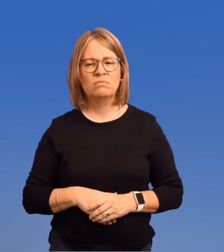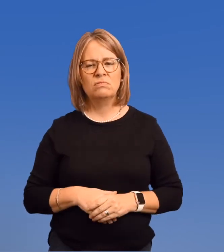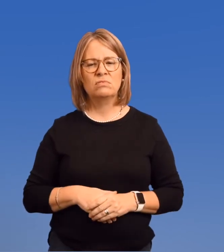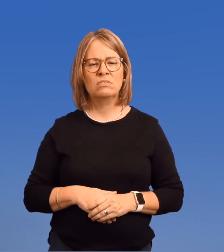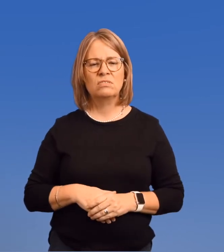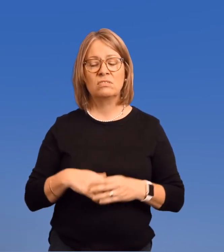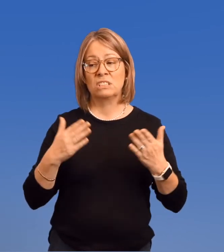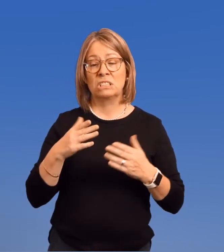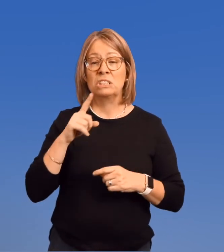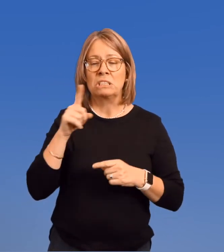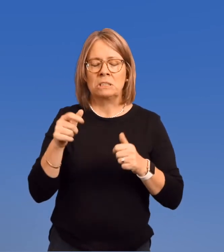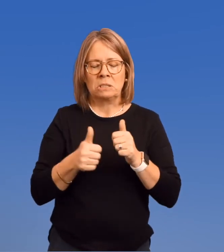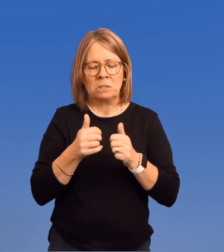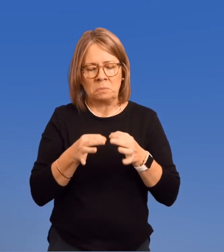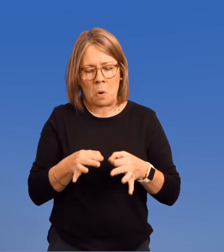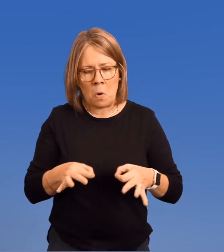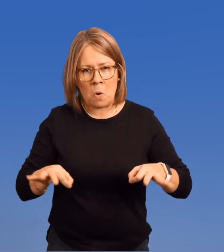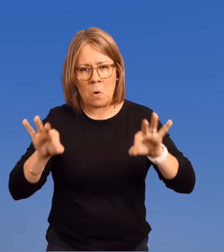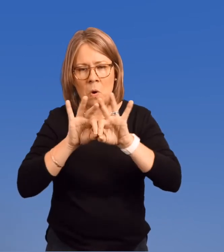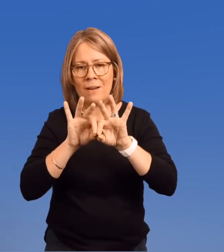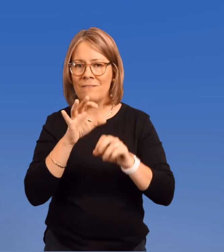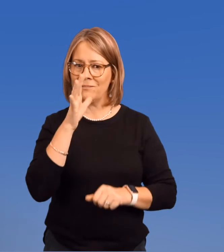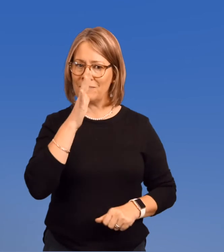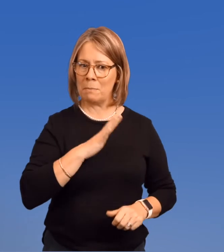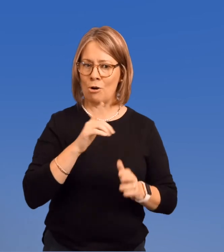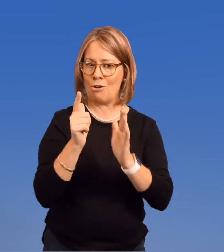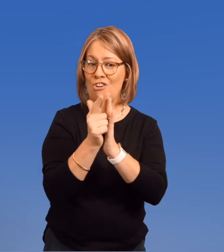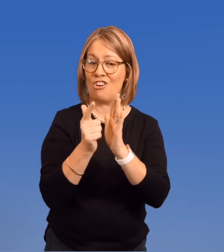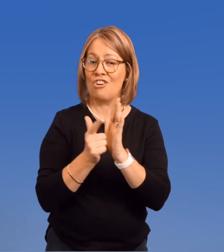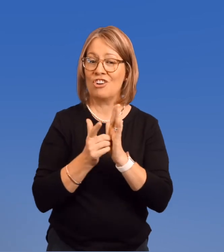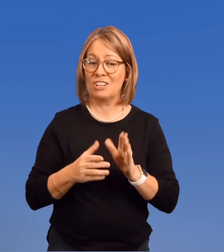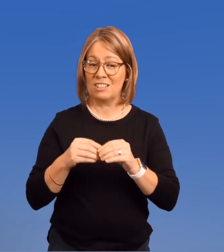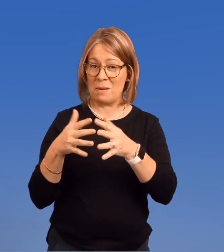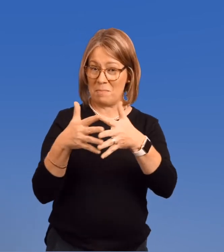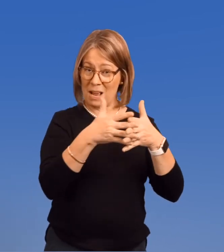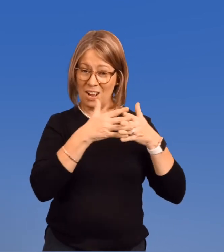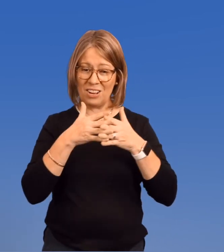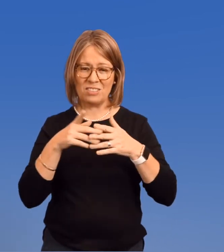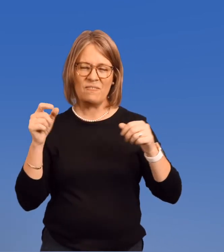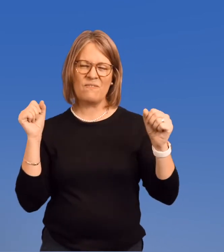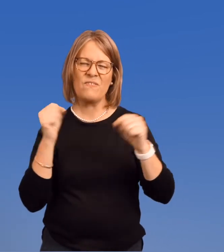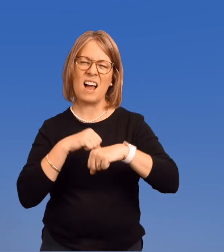But here she was, the most important female lawyer